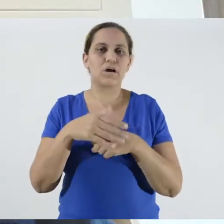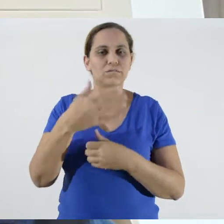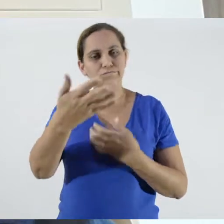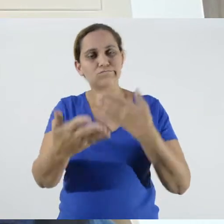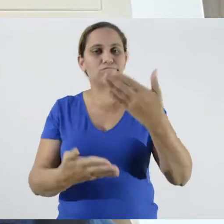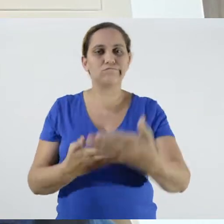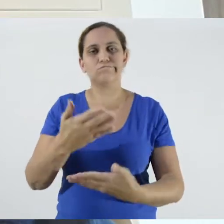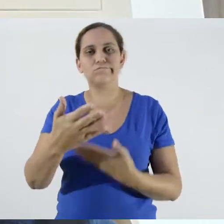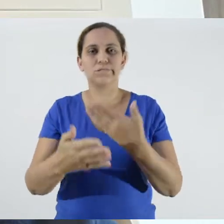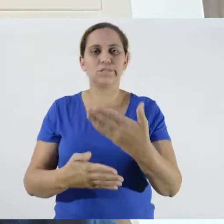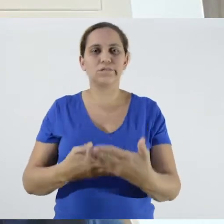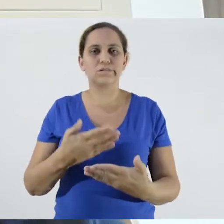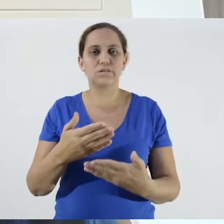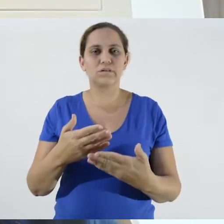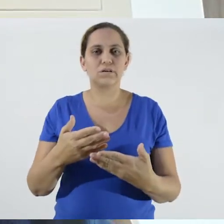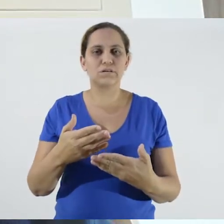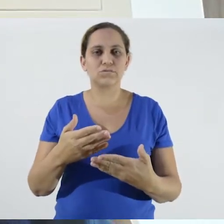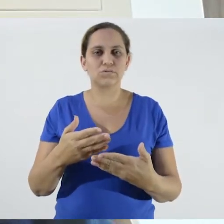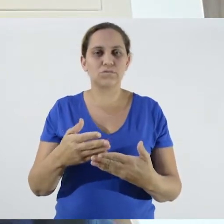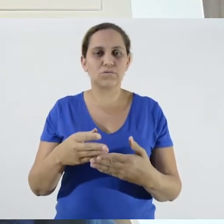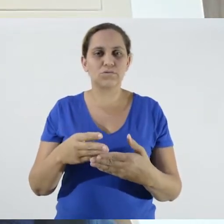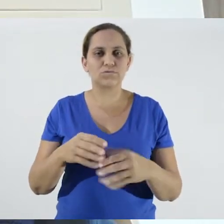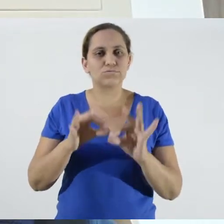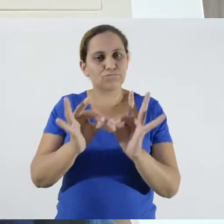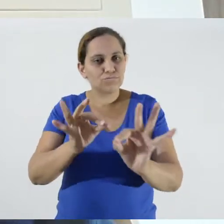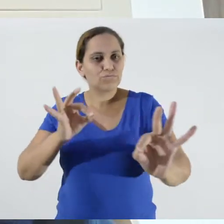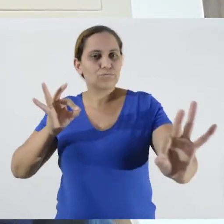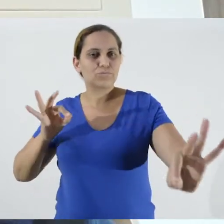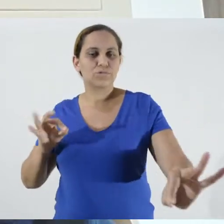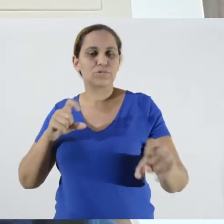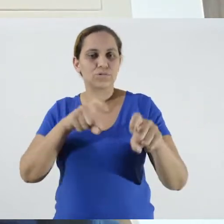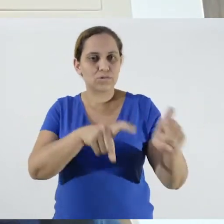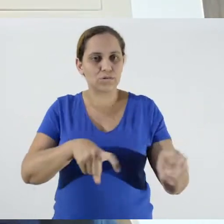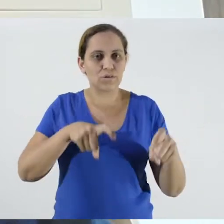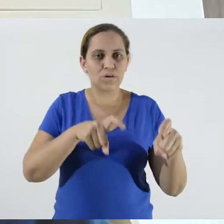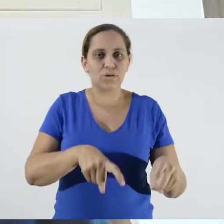interactions of rural extension agencies in family farming during the times